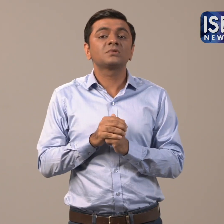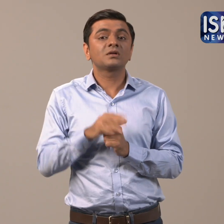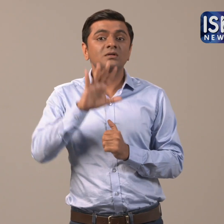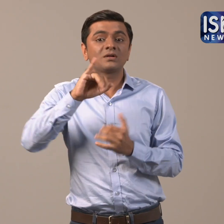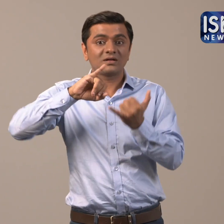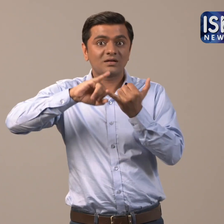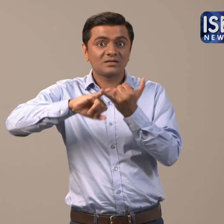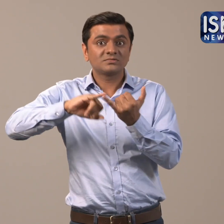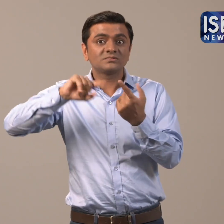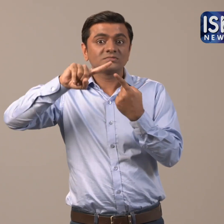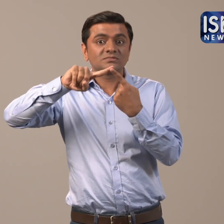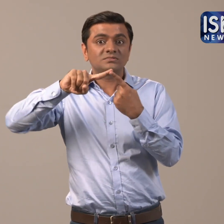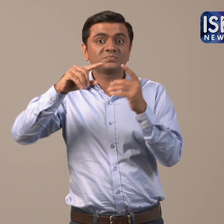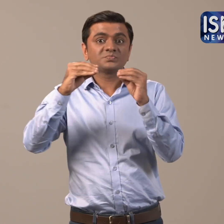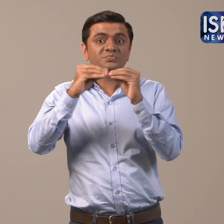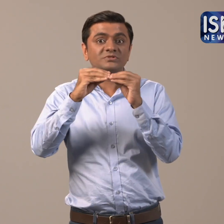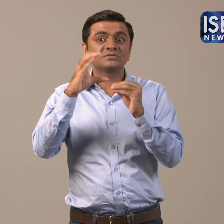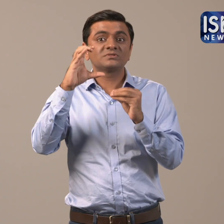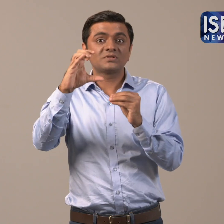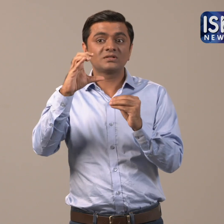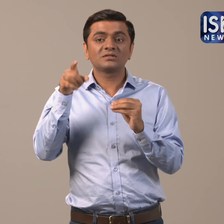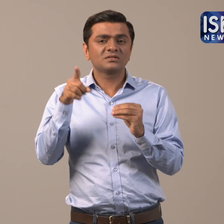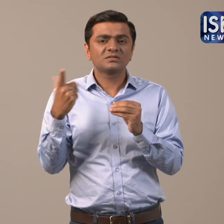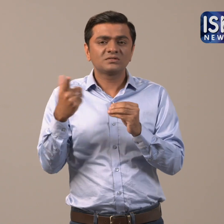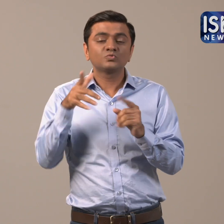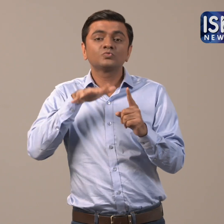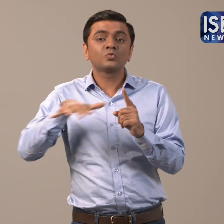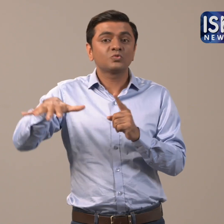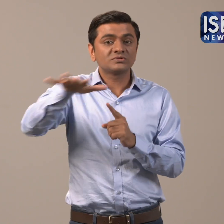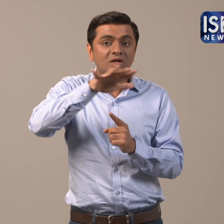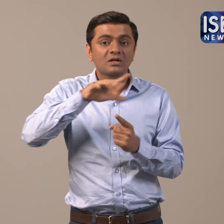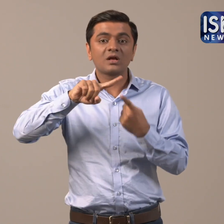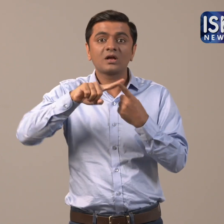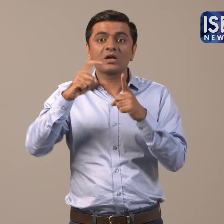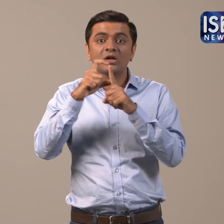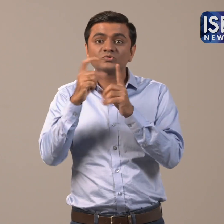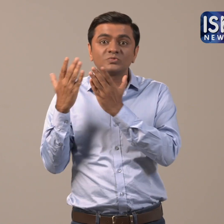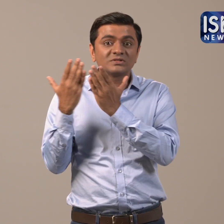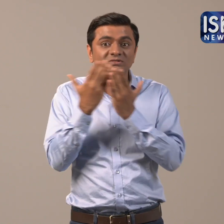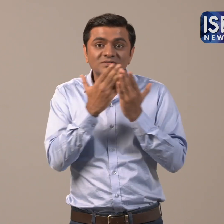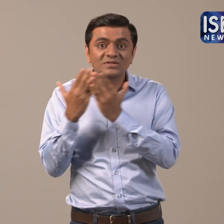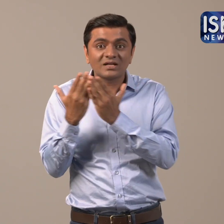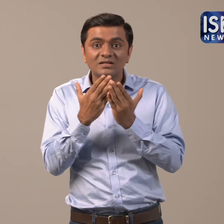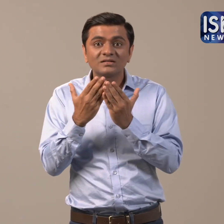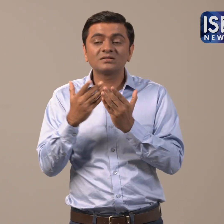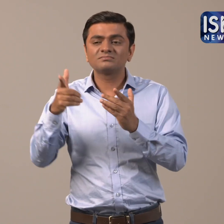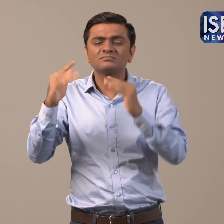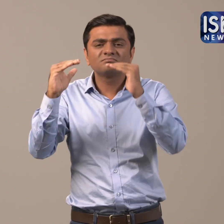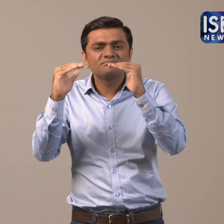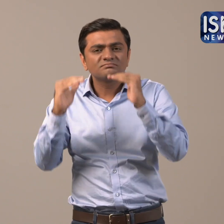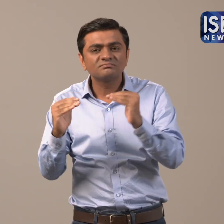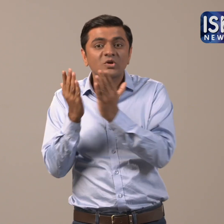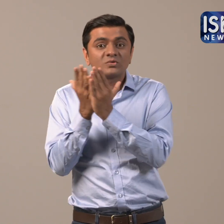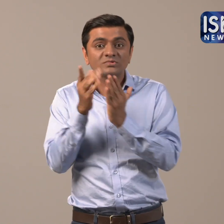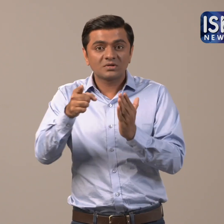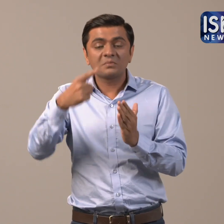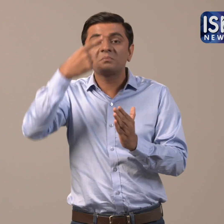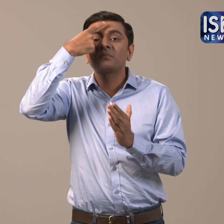Socially and Educationally Backward Class (SEBC).